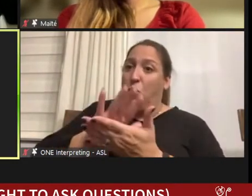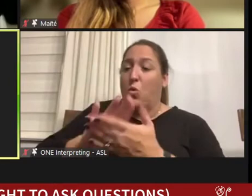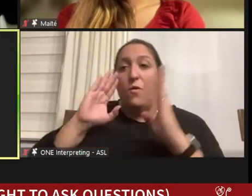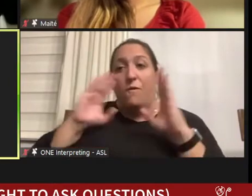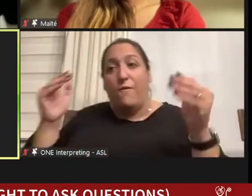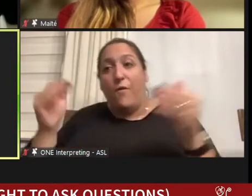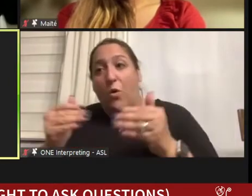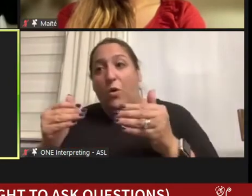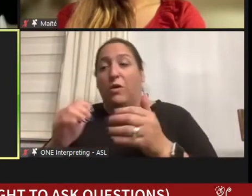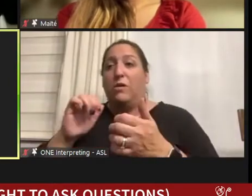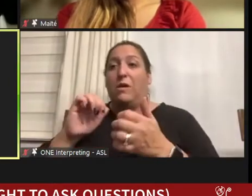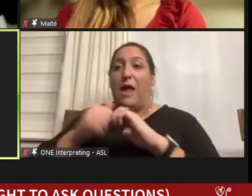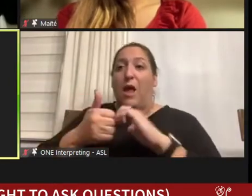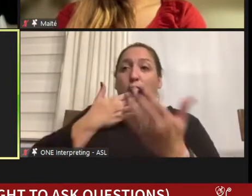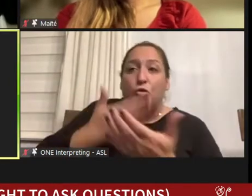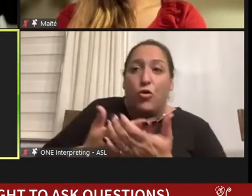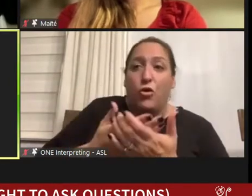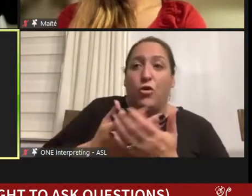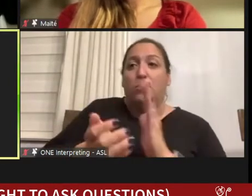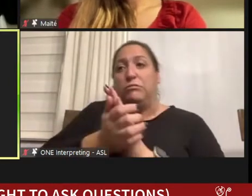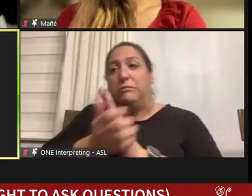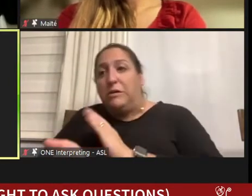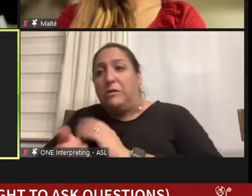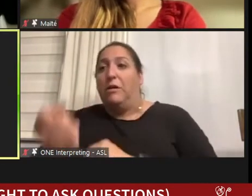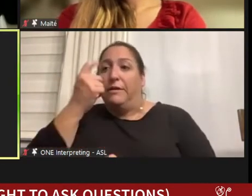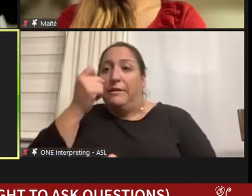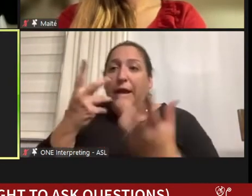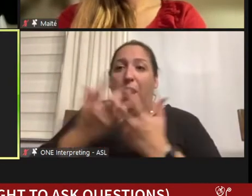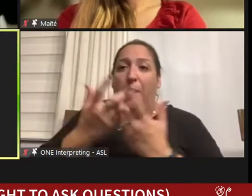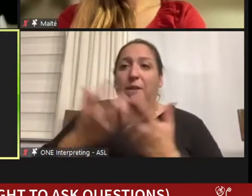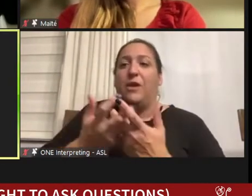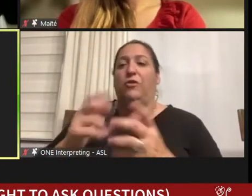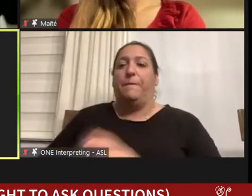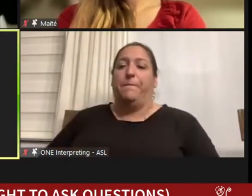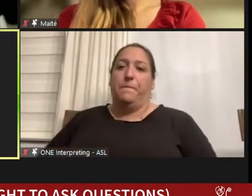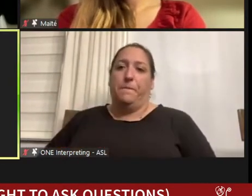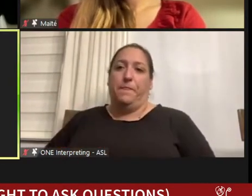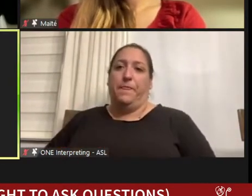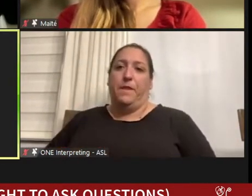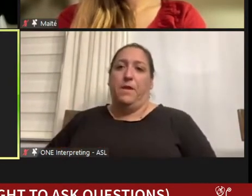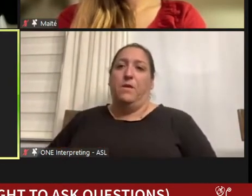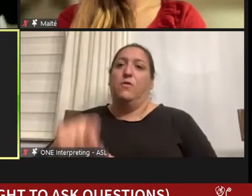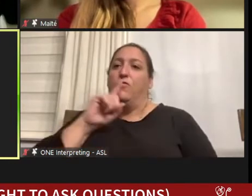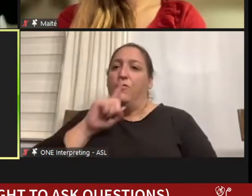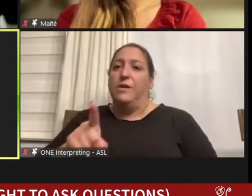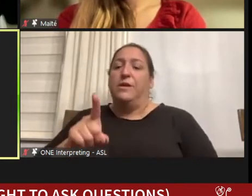good they are at understanding accommodations, that's a really thorny issue in that community.